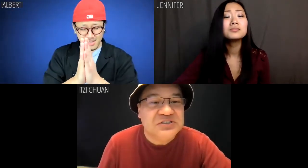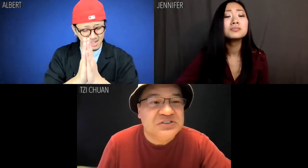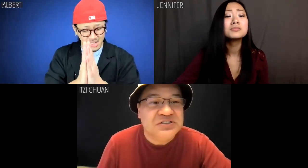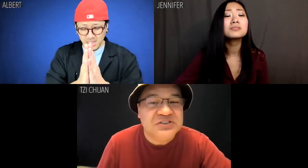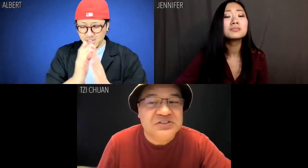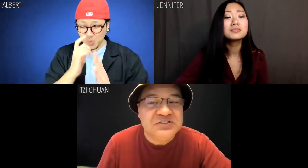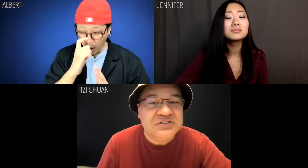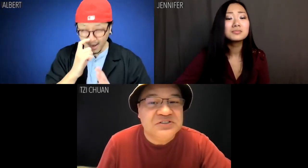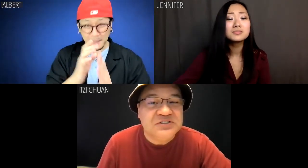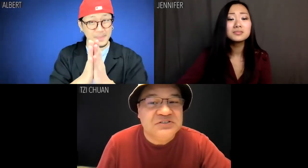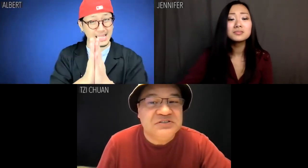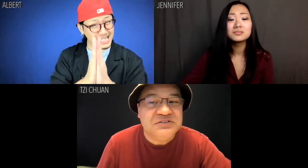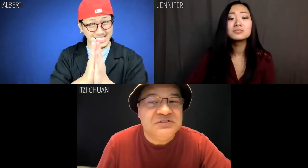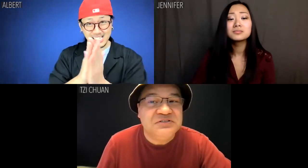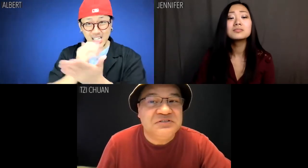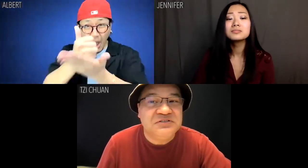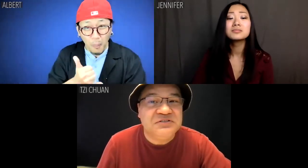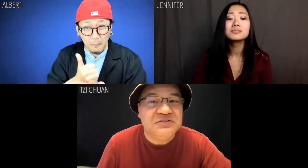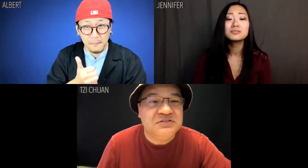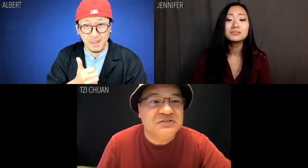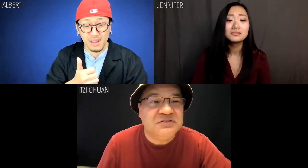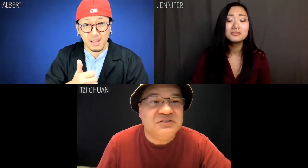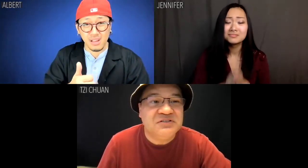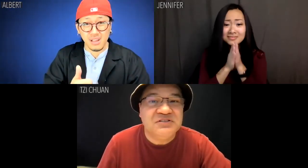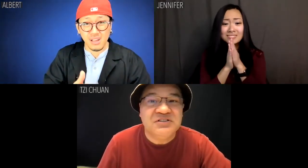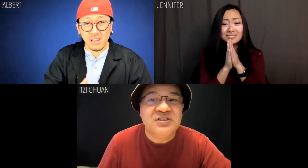Albert: Tzi Chuan, please help us!